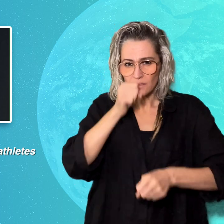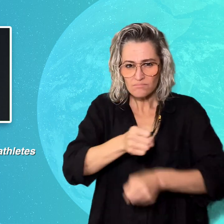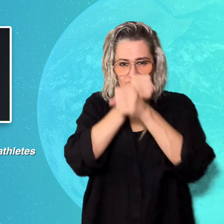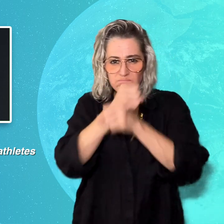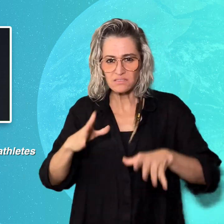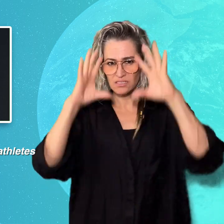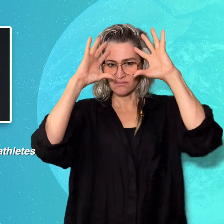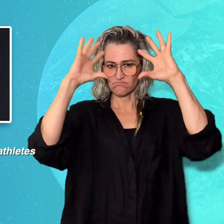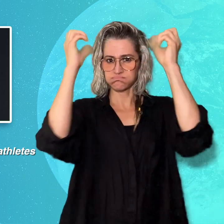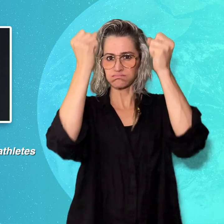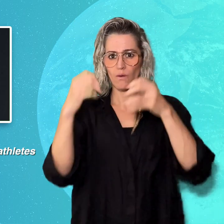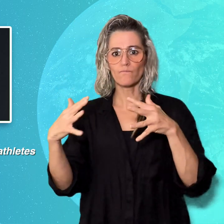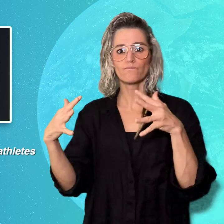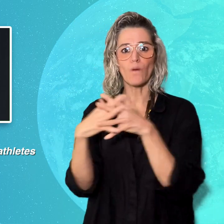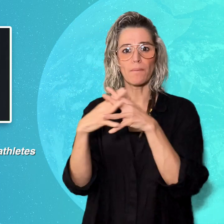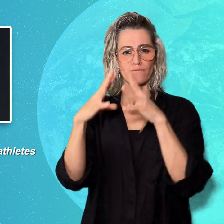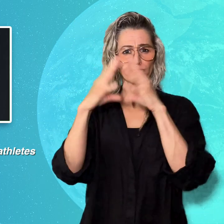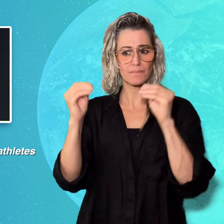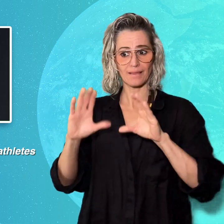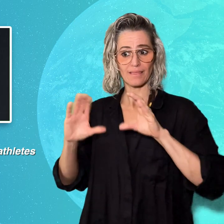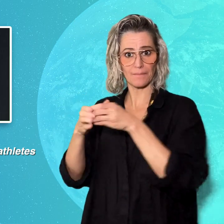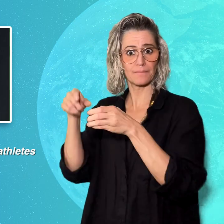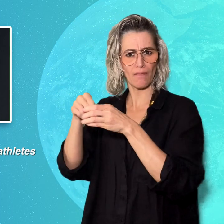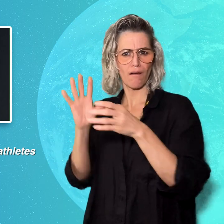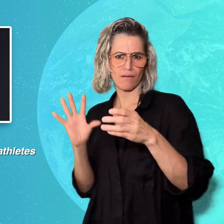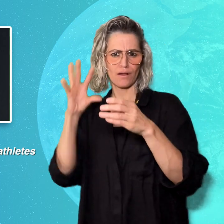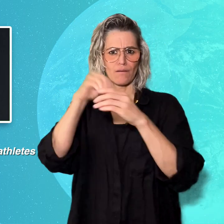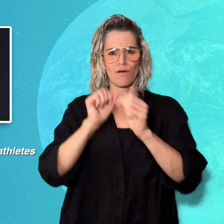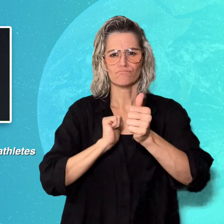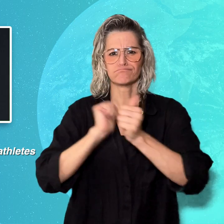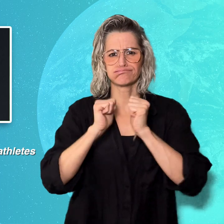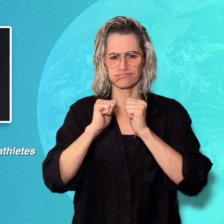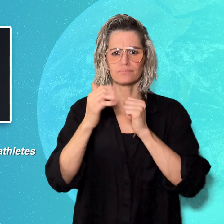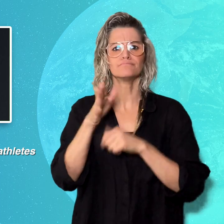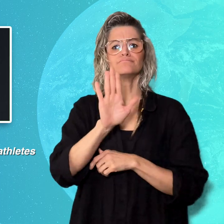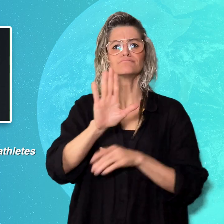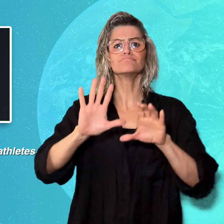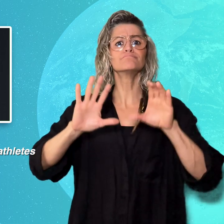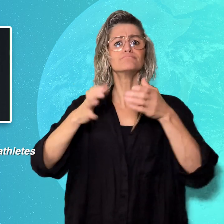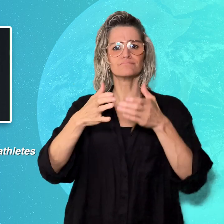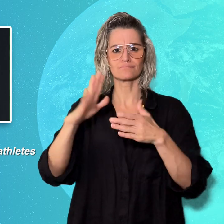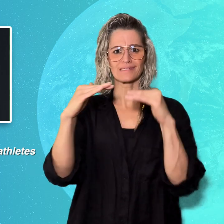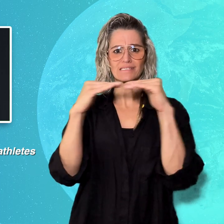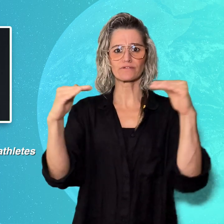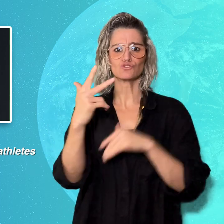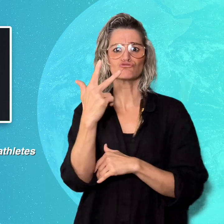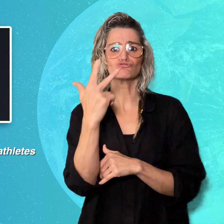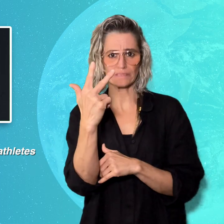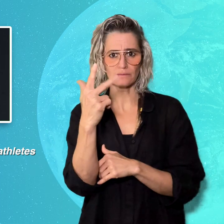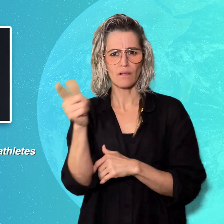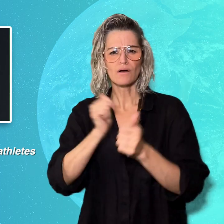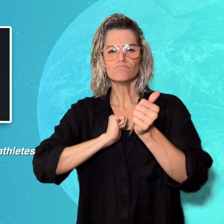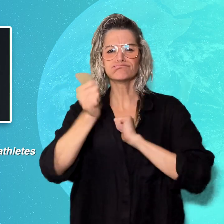which competes in Division III, have long faced challenges against